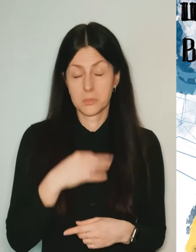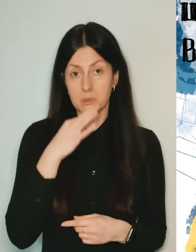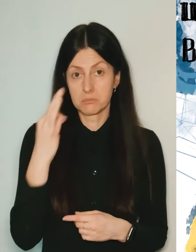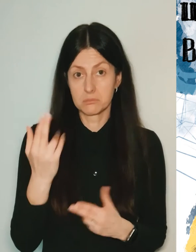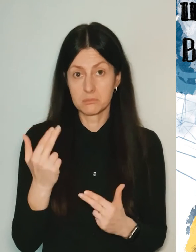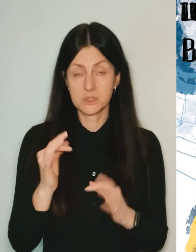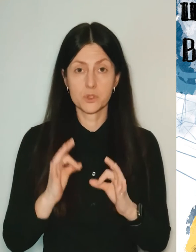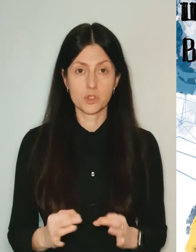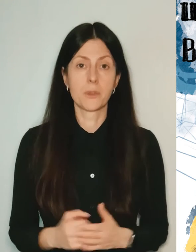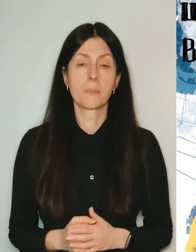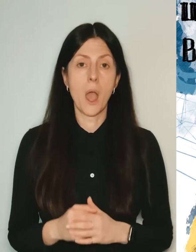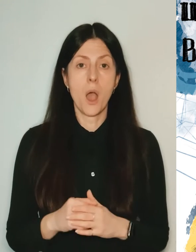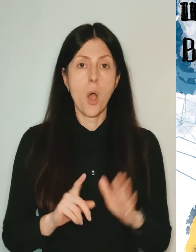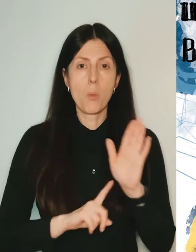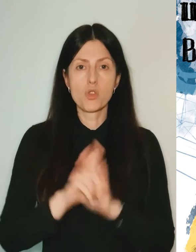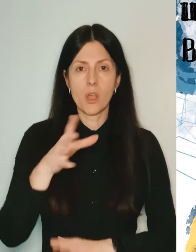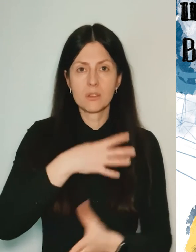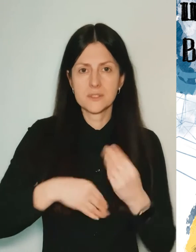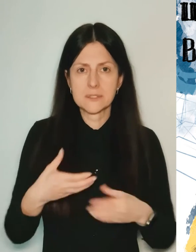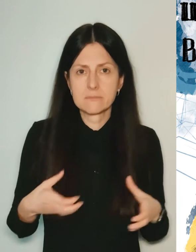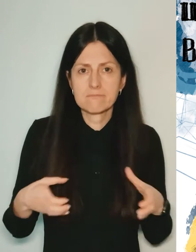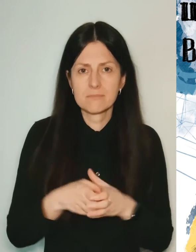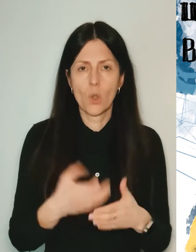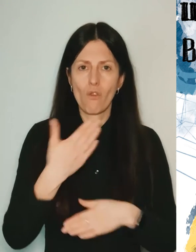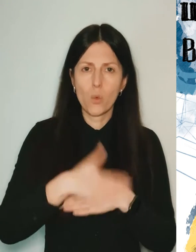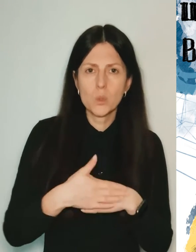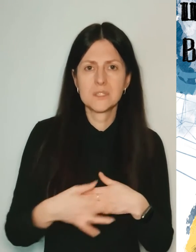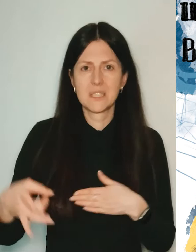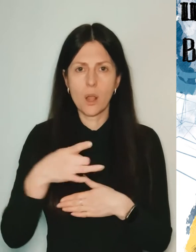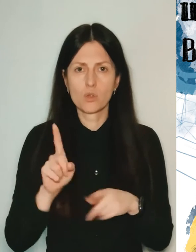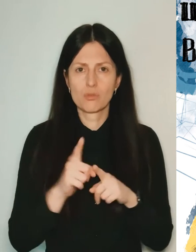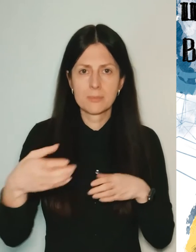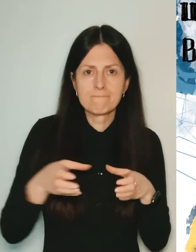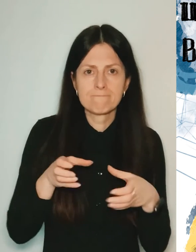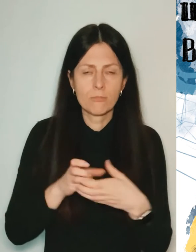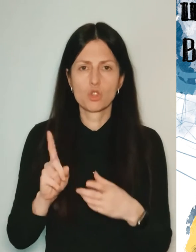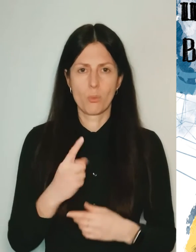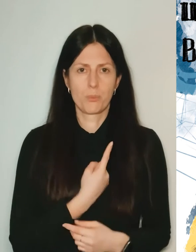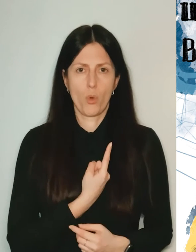We began to group as the street, the area neighbors so as not to be alone.